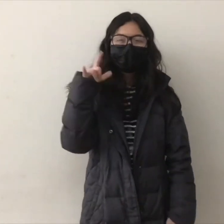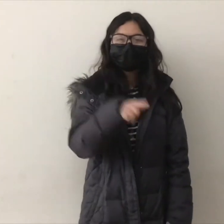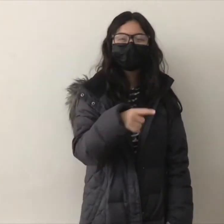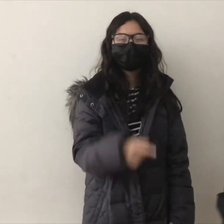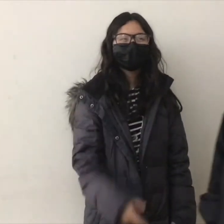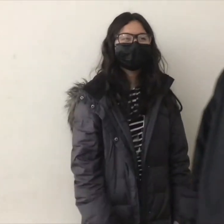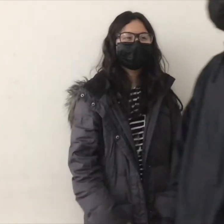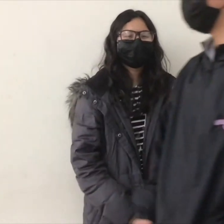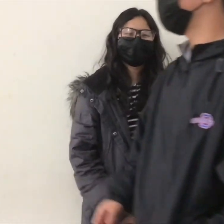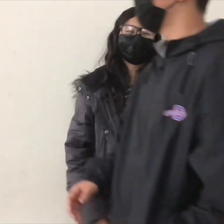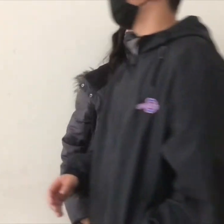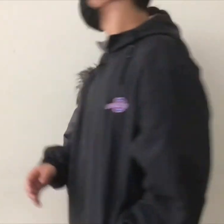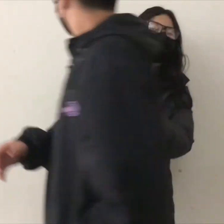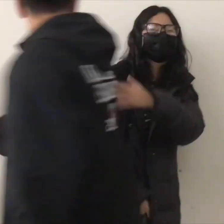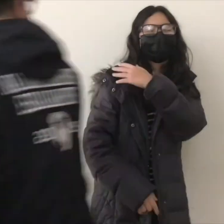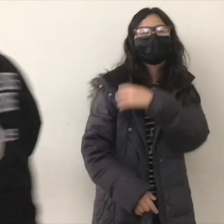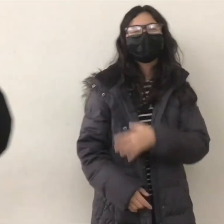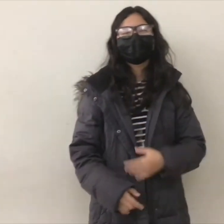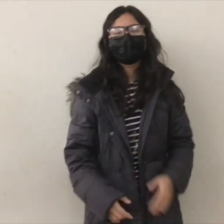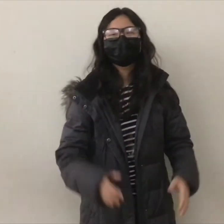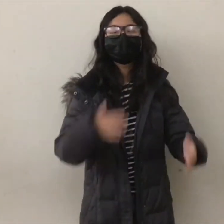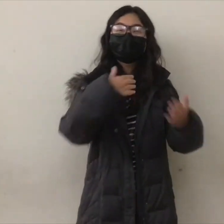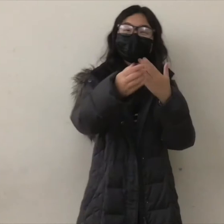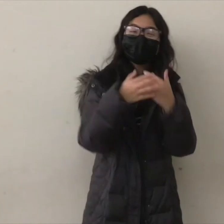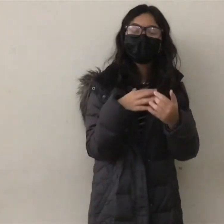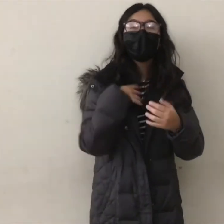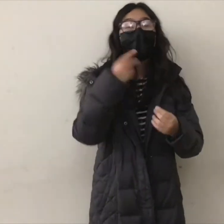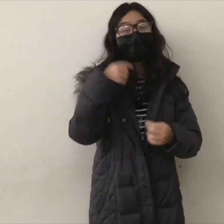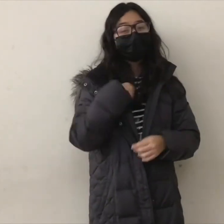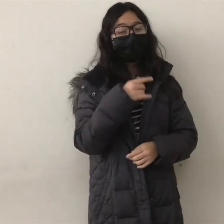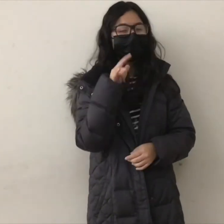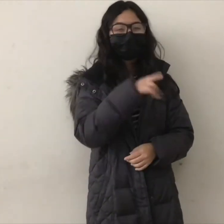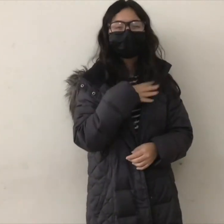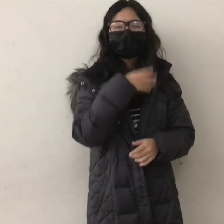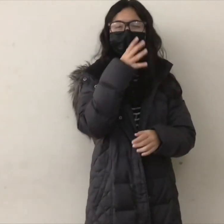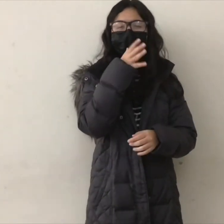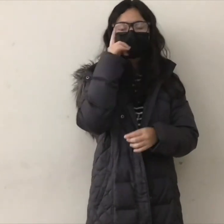I'm thankful for my brother. Love him. Get out of here!